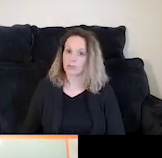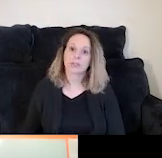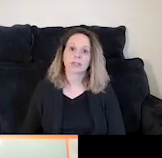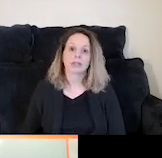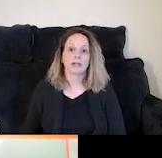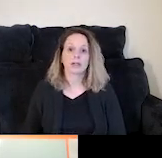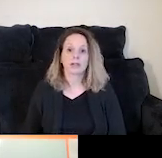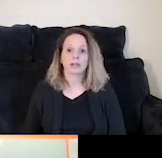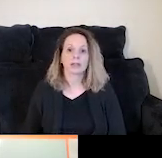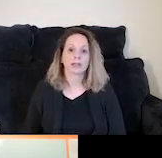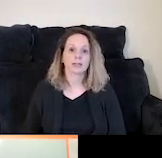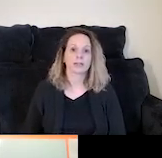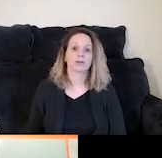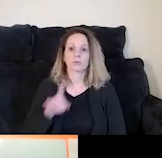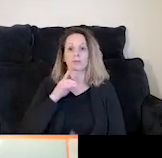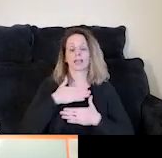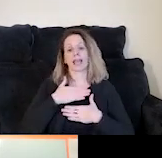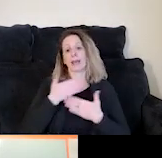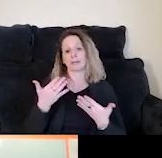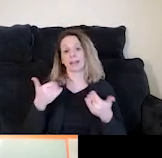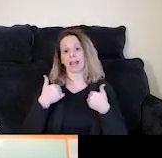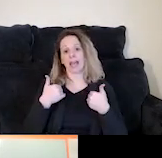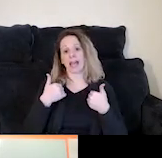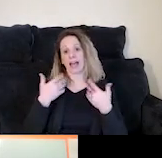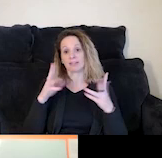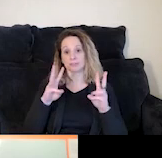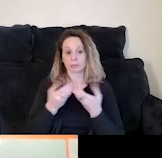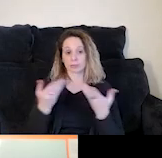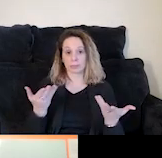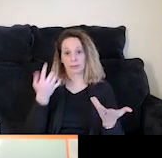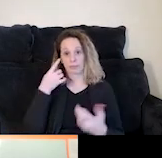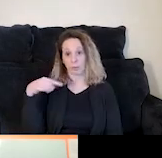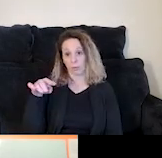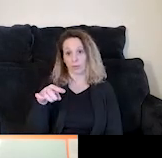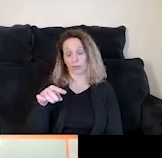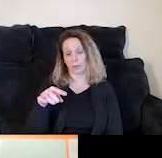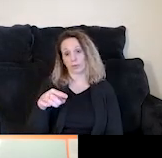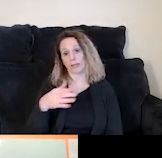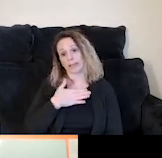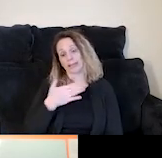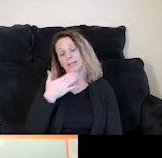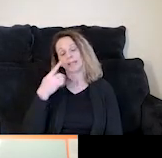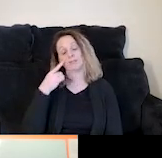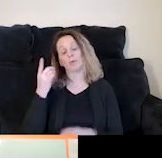We are really happy to be able to bring the summit to you and they're really happy with the turnout and the participation and the questions.